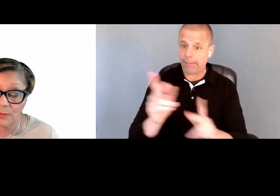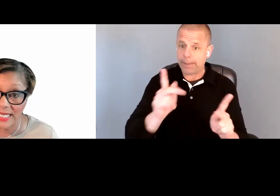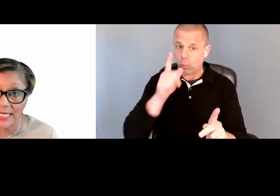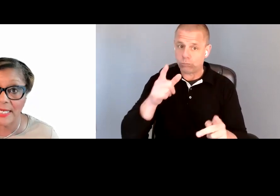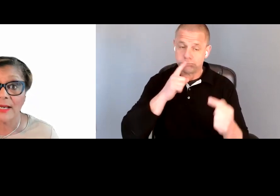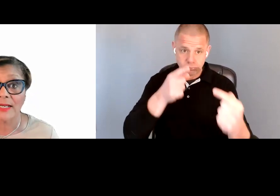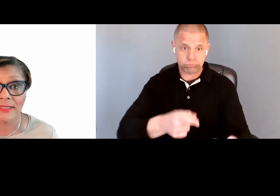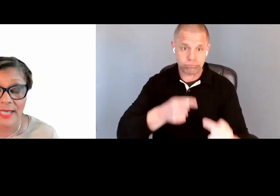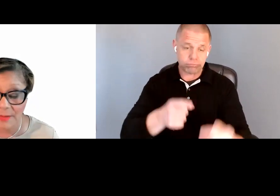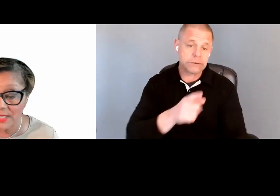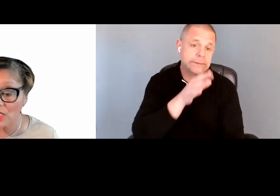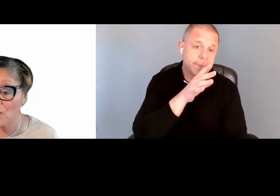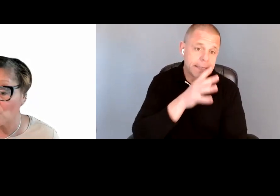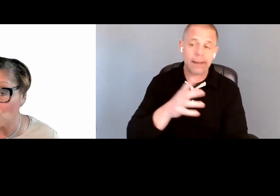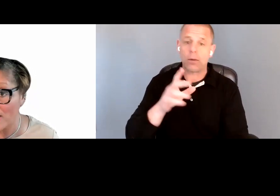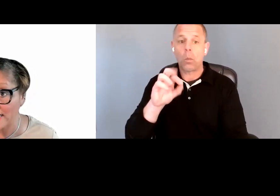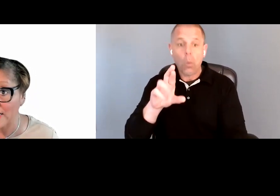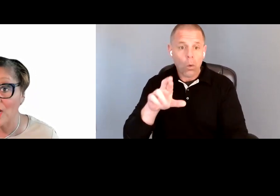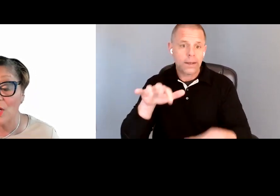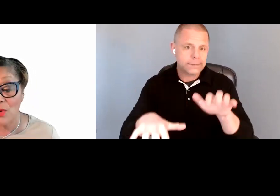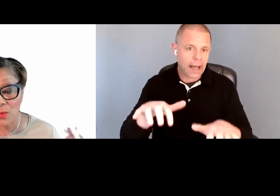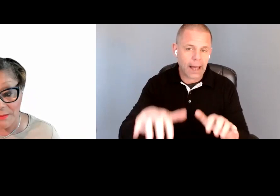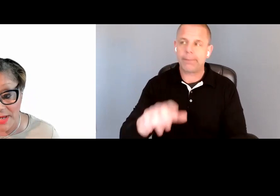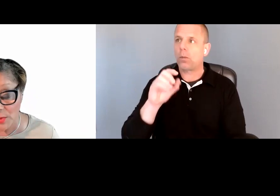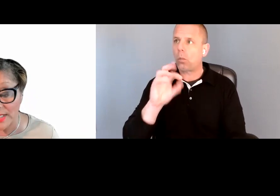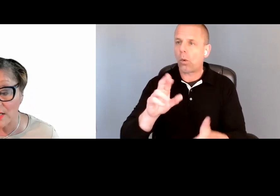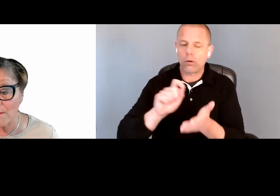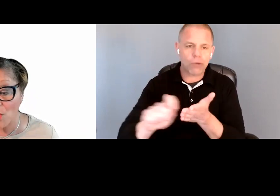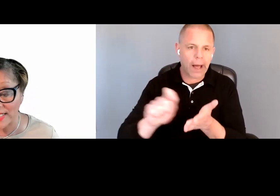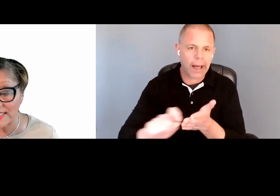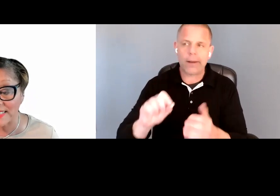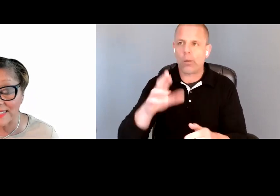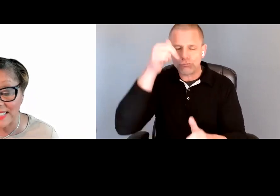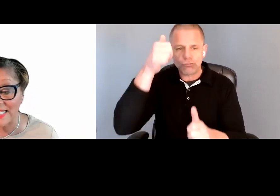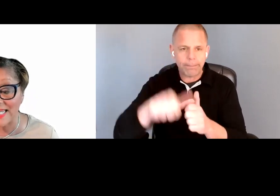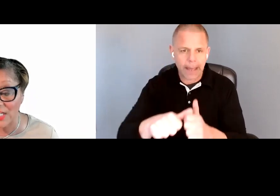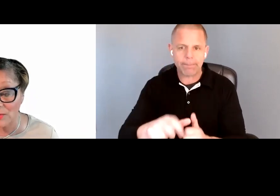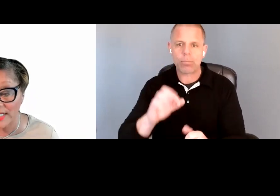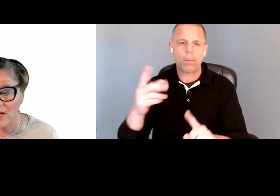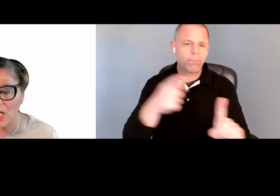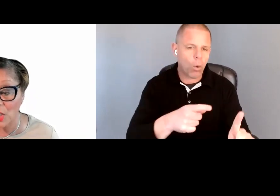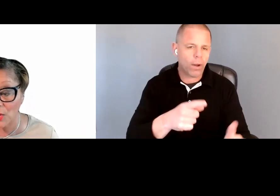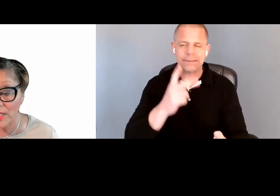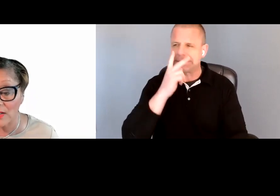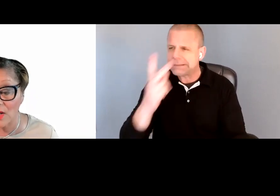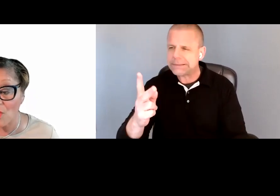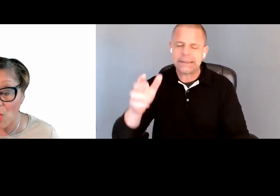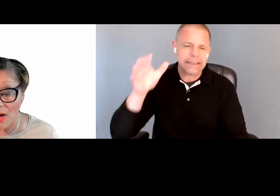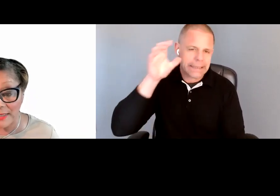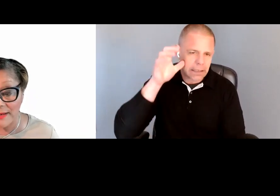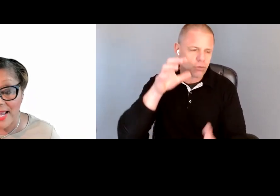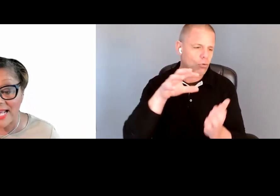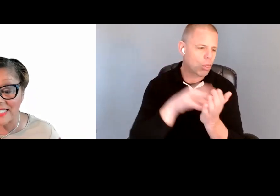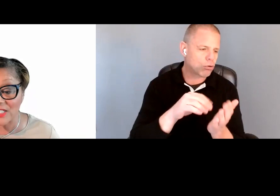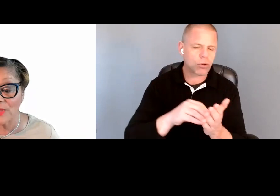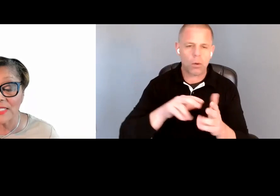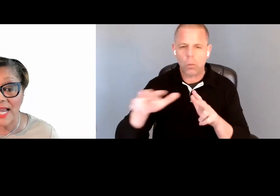speaking, typing, writing, remembering, pointing, seeing, hearing, learning, walking, as different